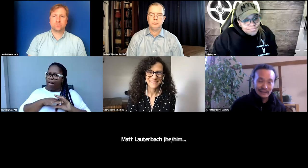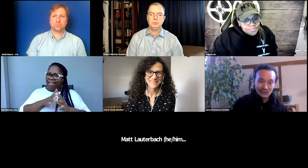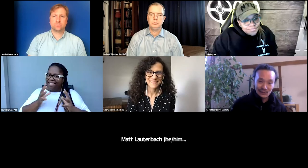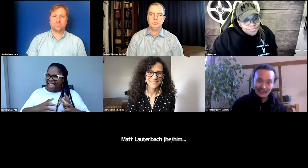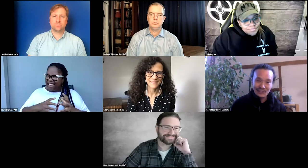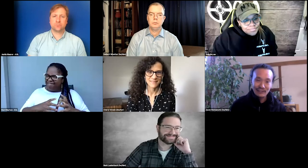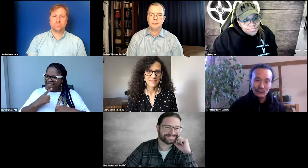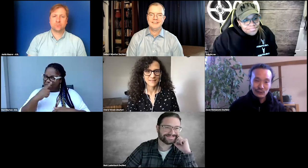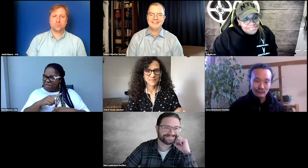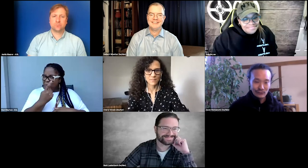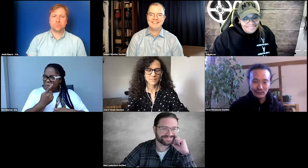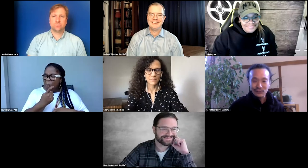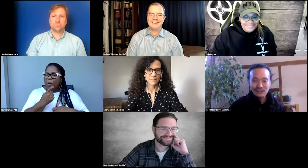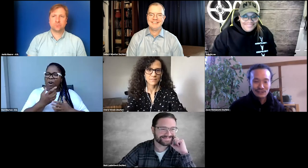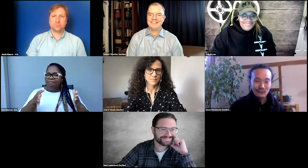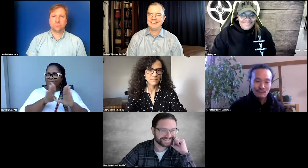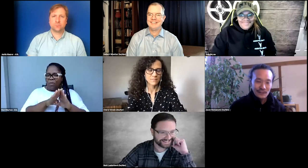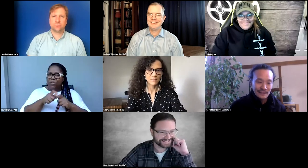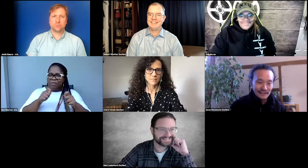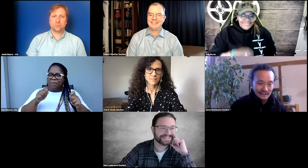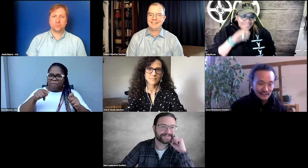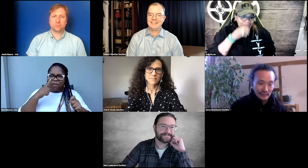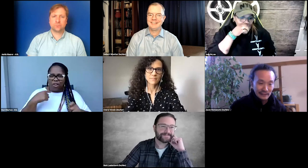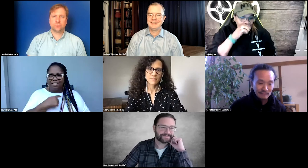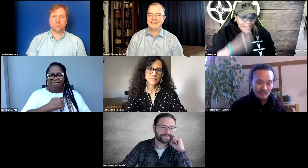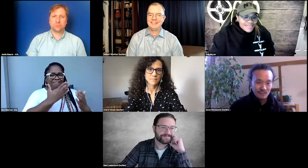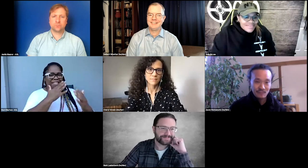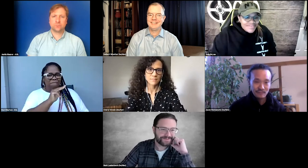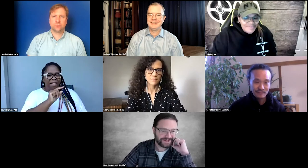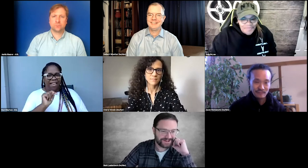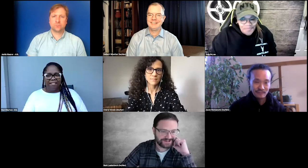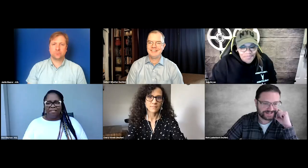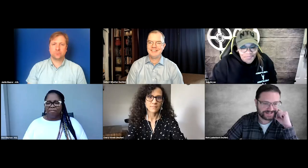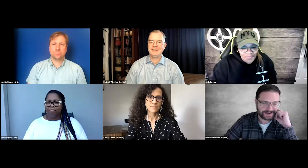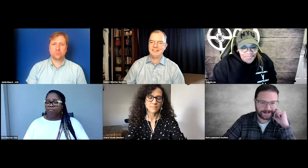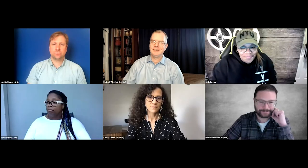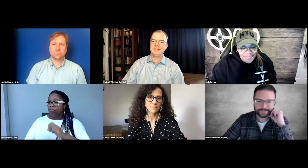on screen and just kind of close it up for all of us. Thanks, Matt. Thank you, Jason.